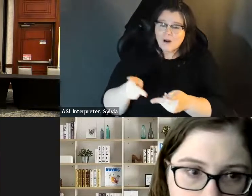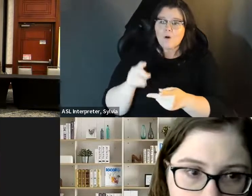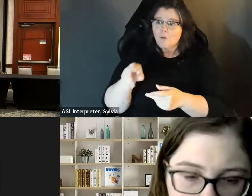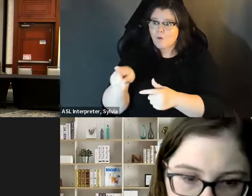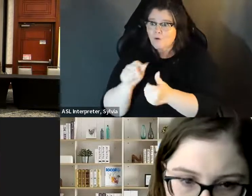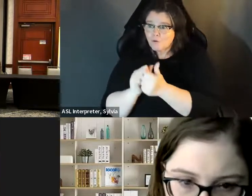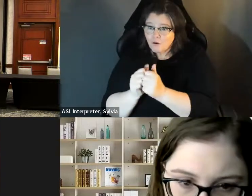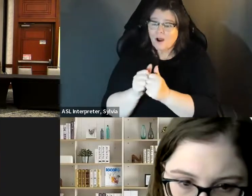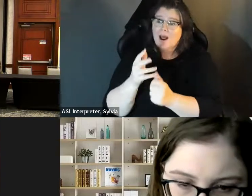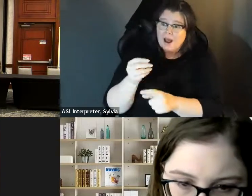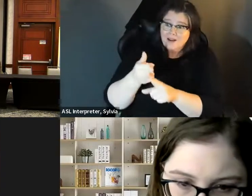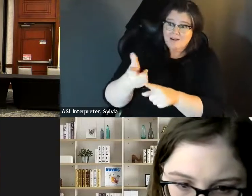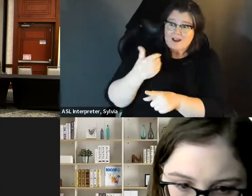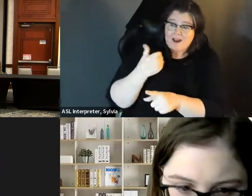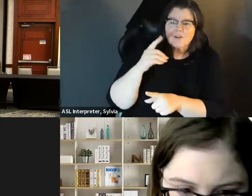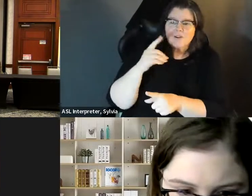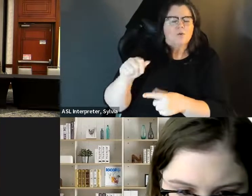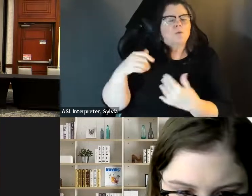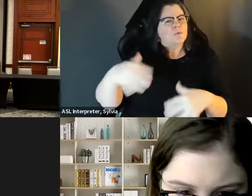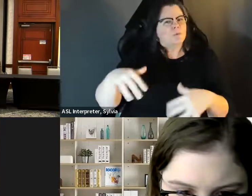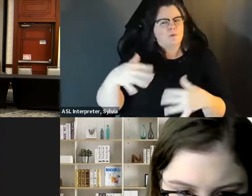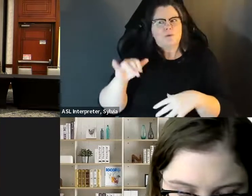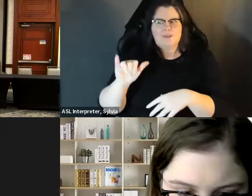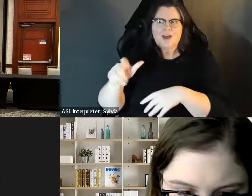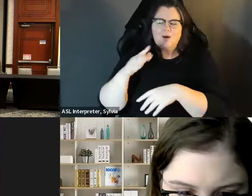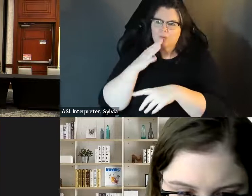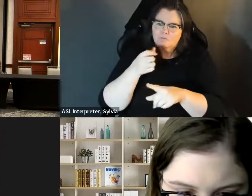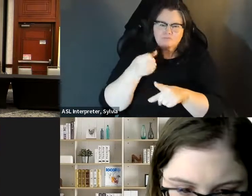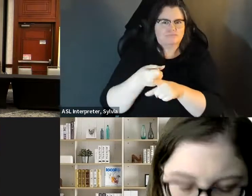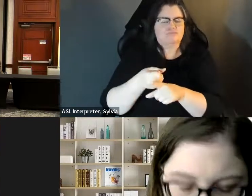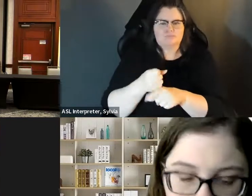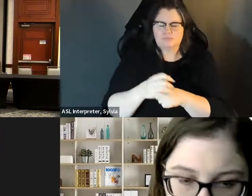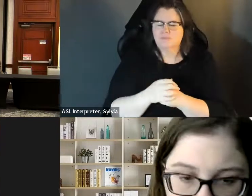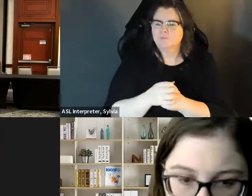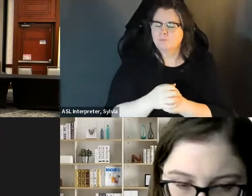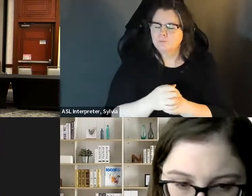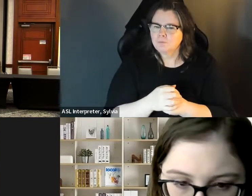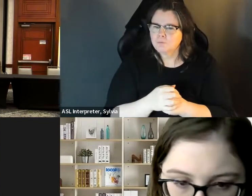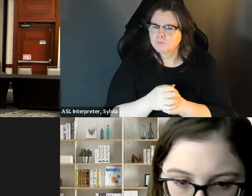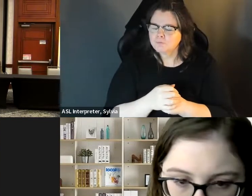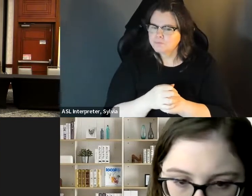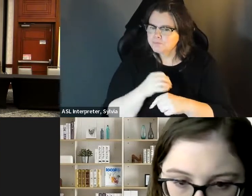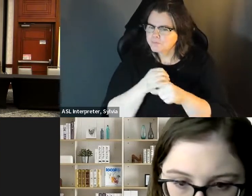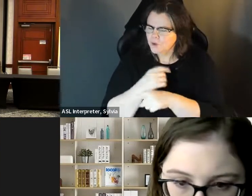election officials with disabilities or elected officials with disabilities this is the real game changer This is the real game changer. So we had one question come from Damien, and then I think our other co-moderator, Mira, might have some questions.